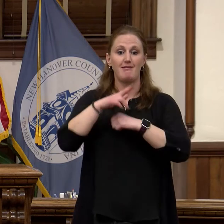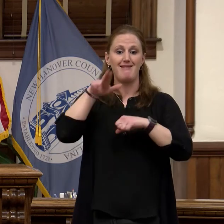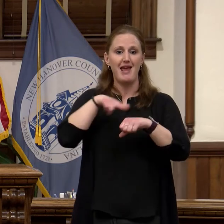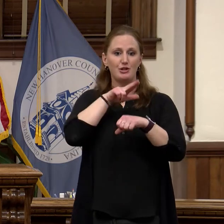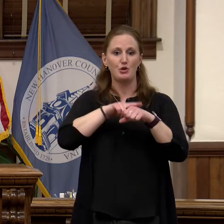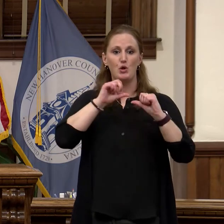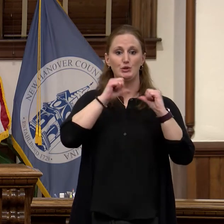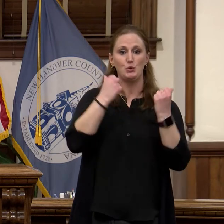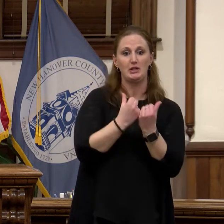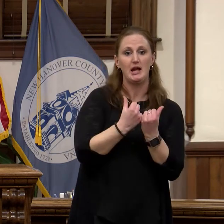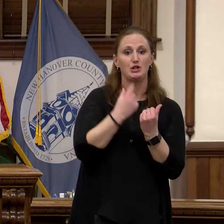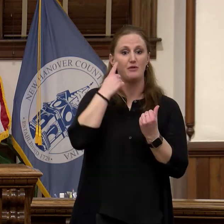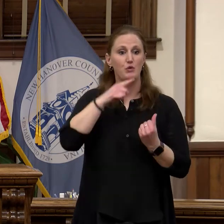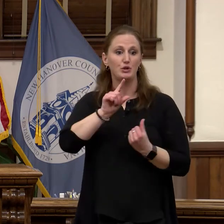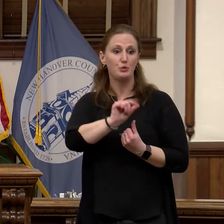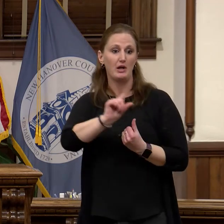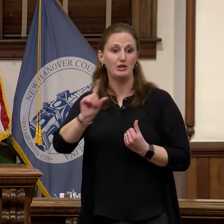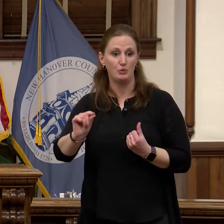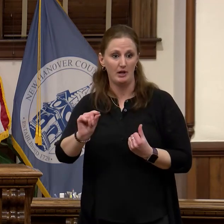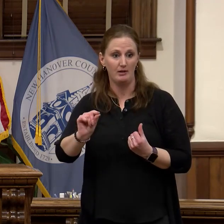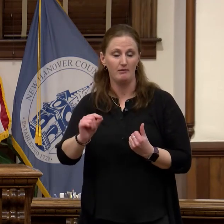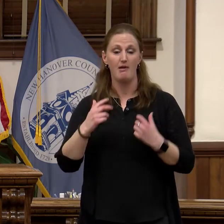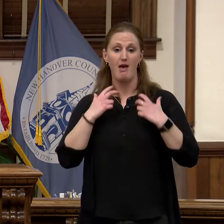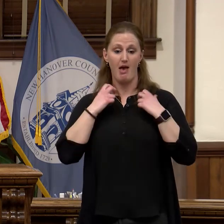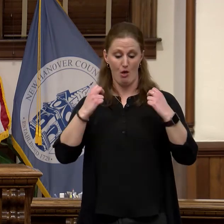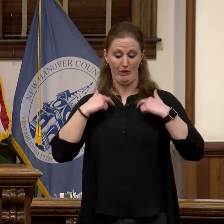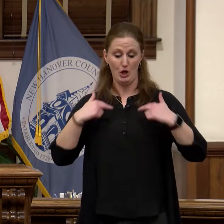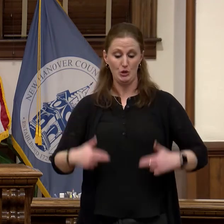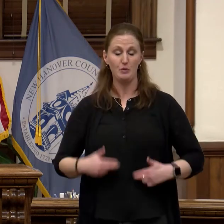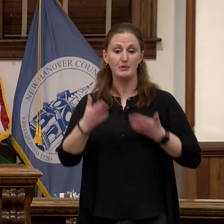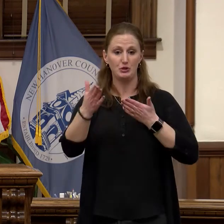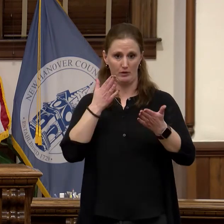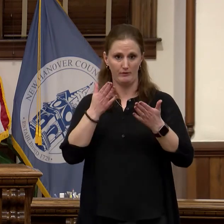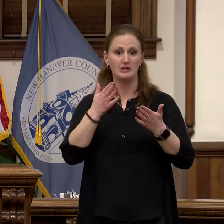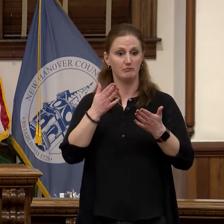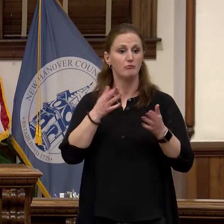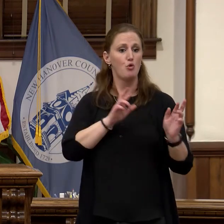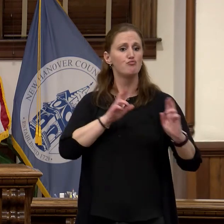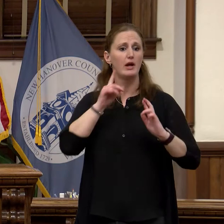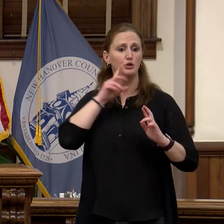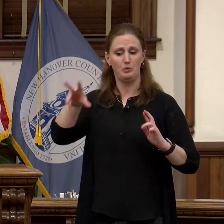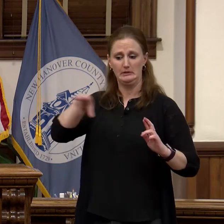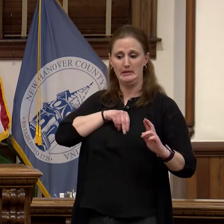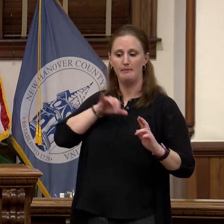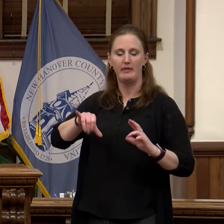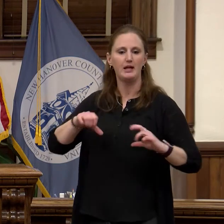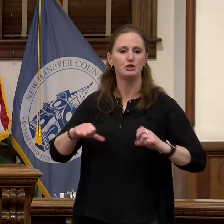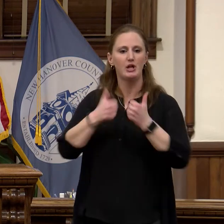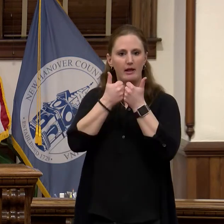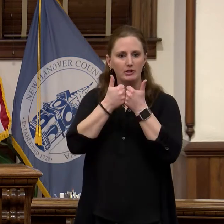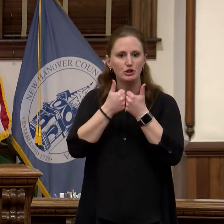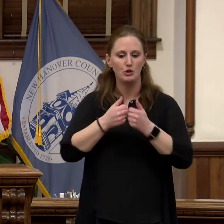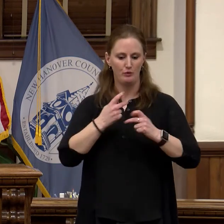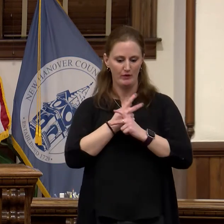Health and Human Service departments are ready to accept this challenge working together in a systems level approach with New Hanover Regional Medical